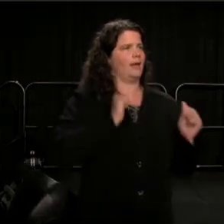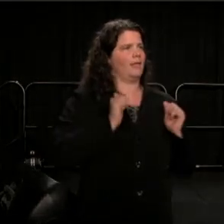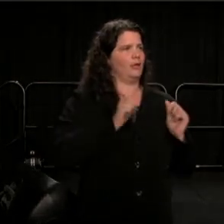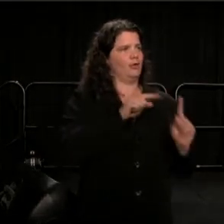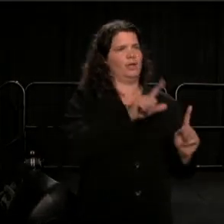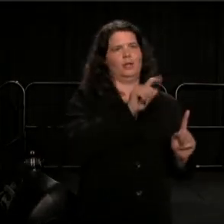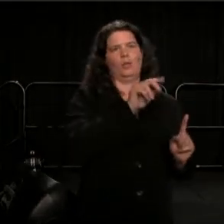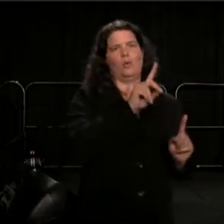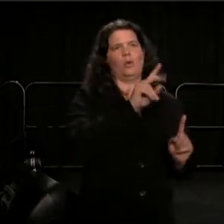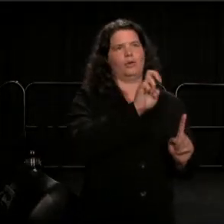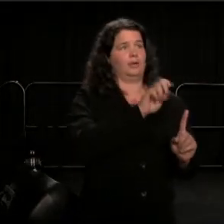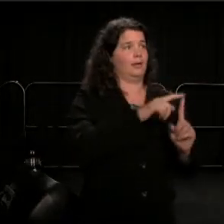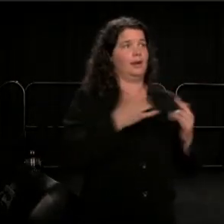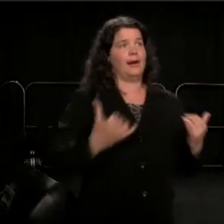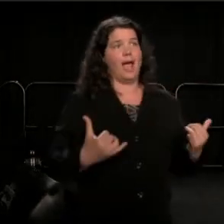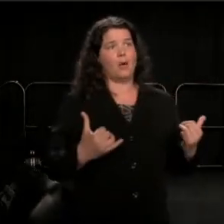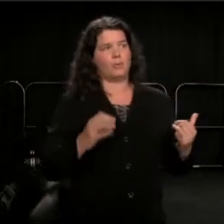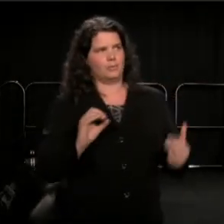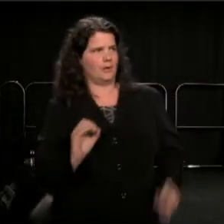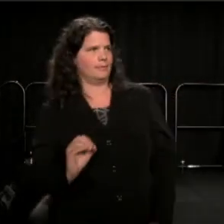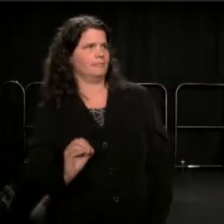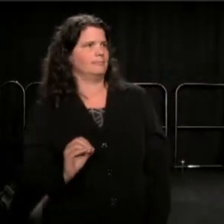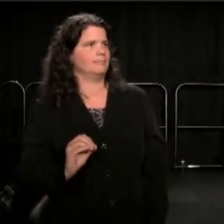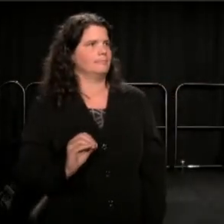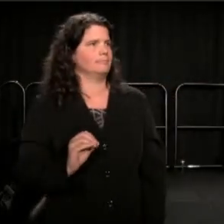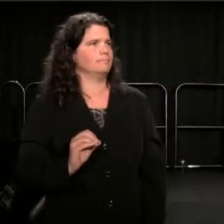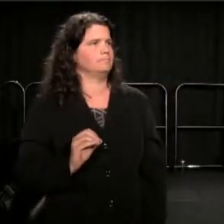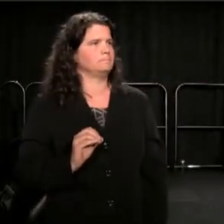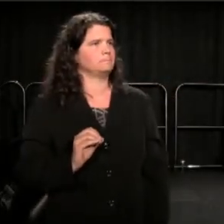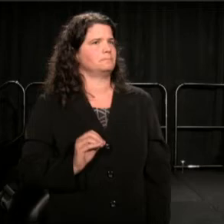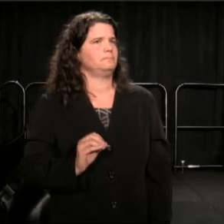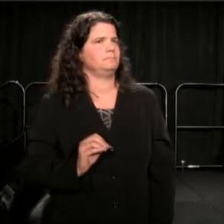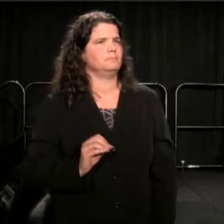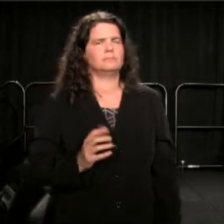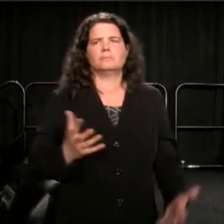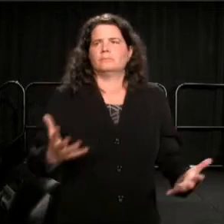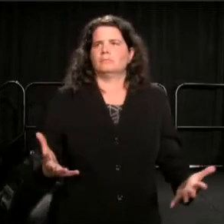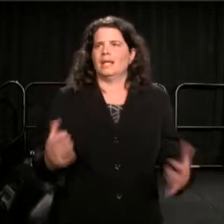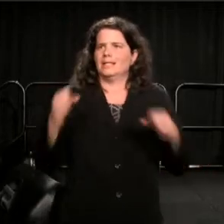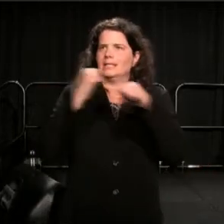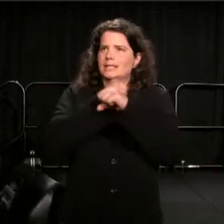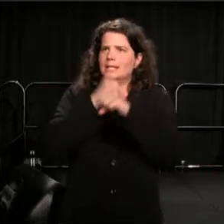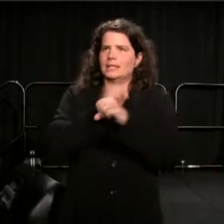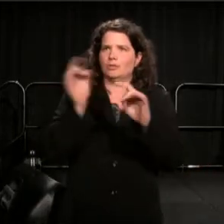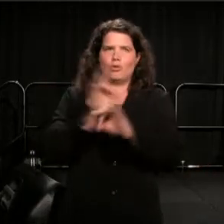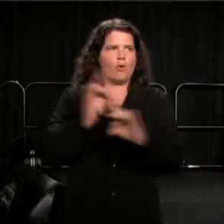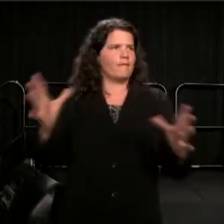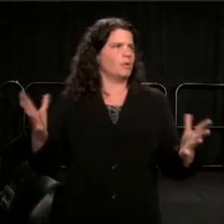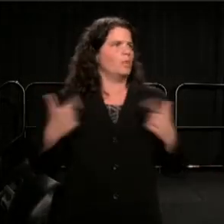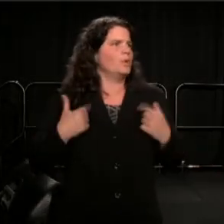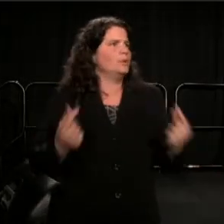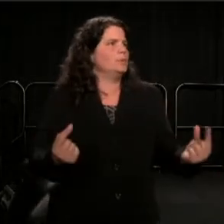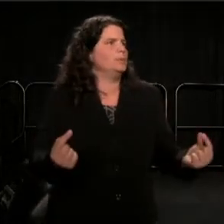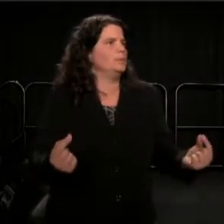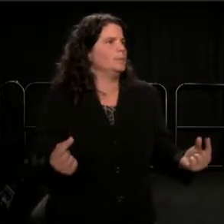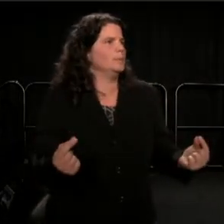What shall we do about our problematic statistics? Who is welcome in leadership roles?